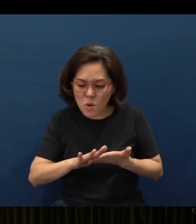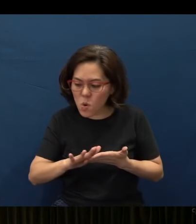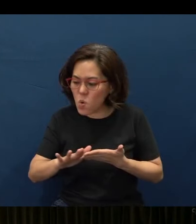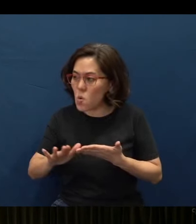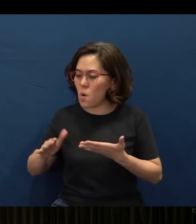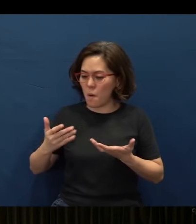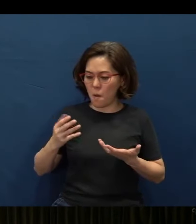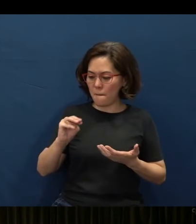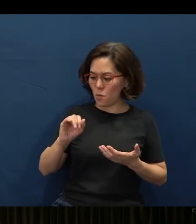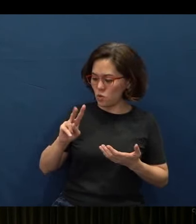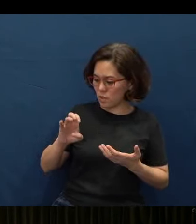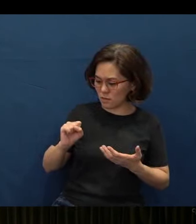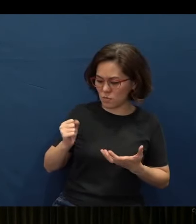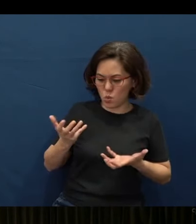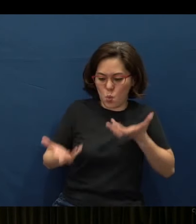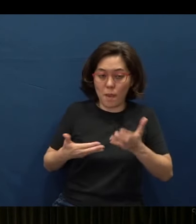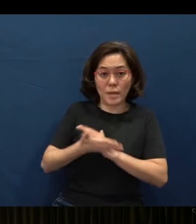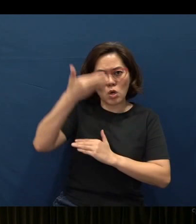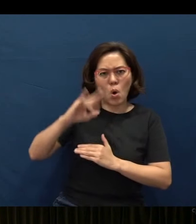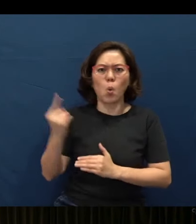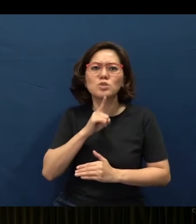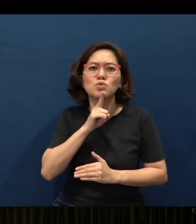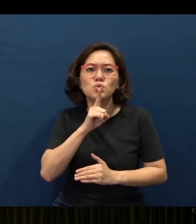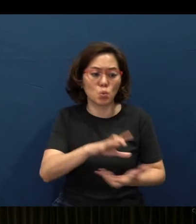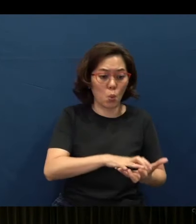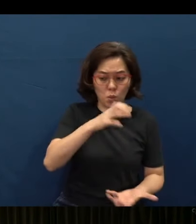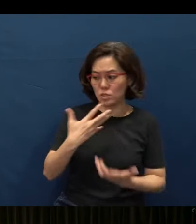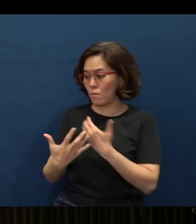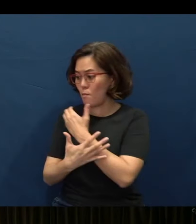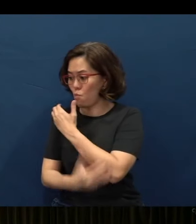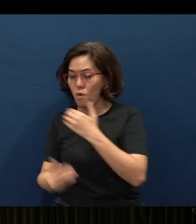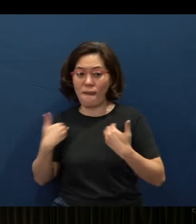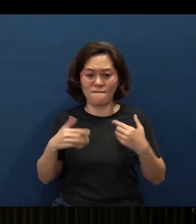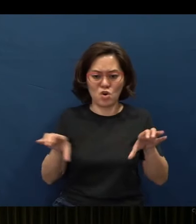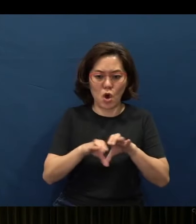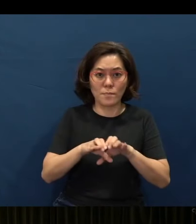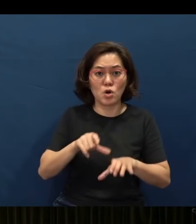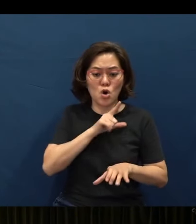This is also always true. “Rich and poor have this in common: The Lord is the Maker of them all.”